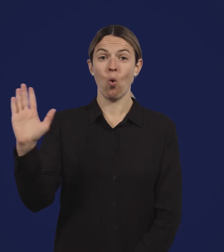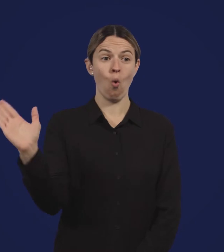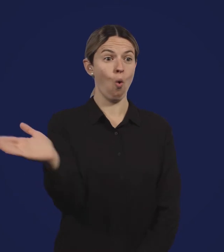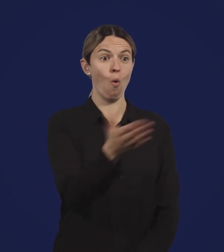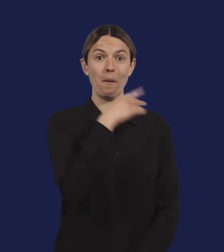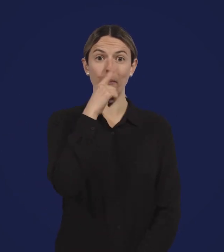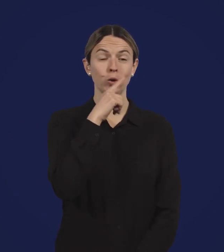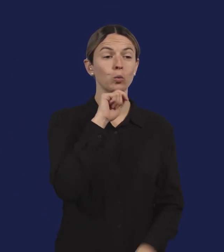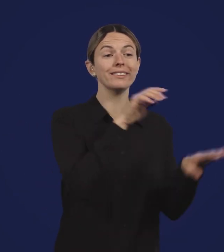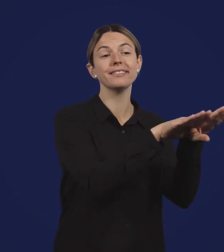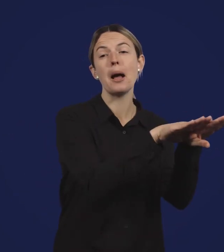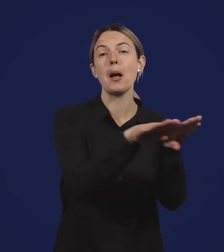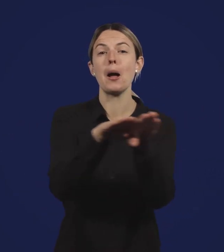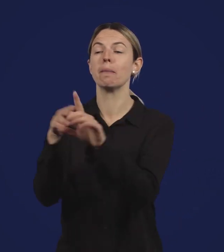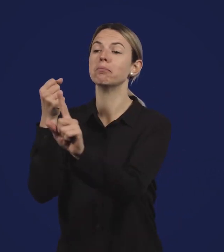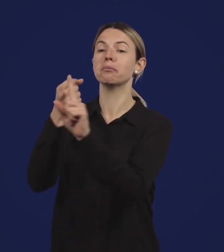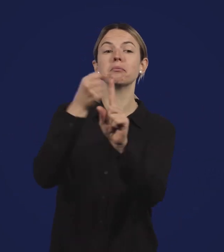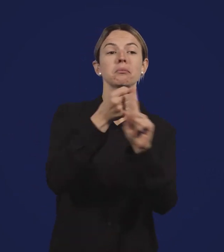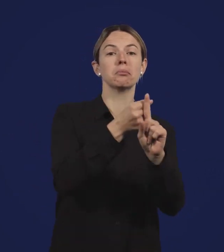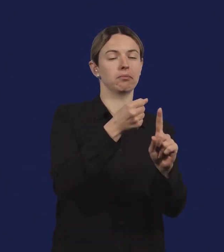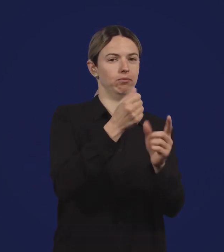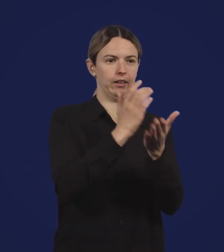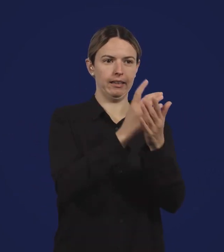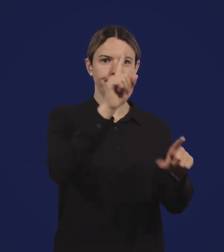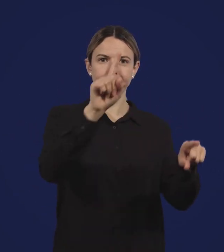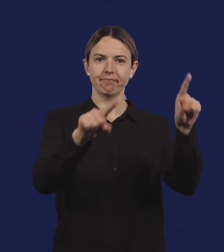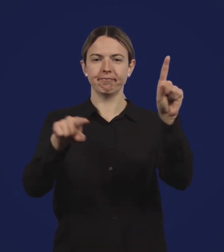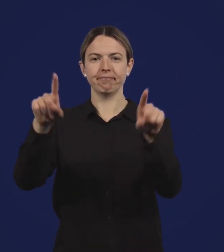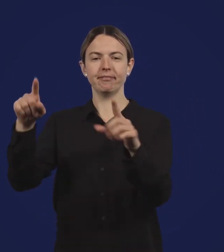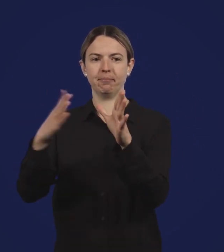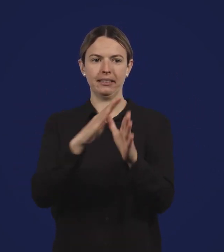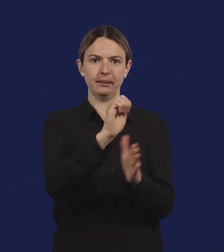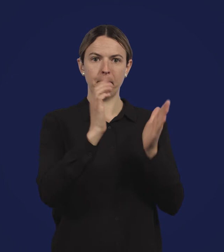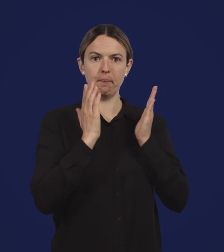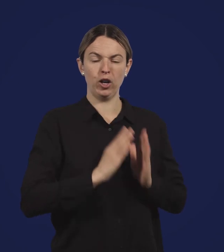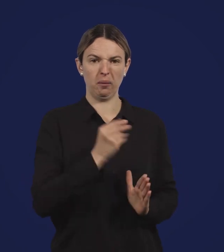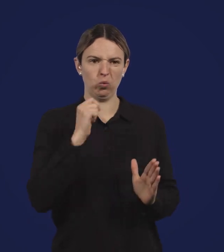Everyone experiences side effects differently.